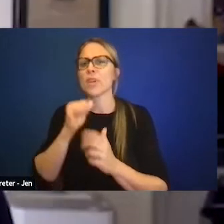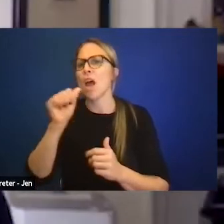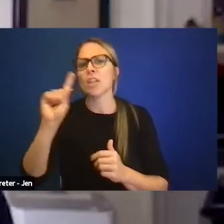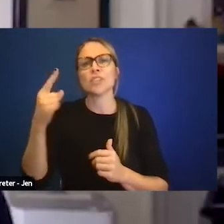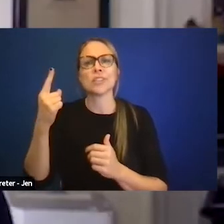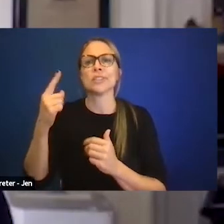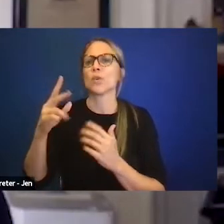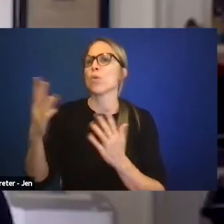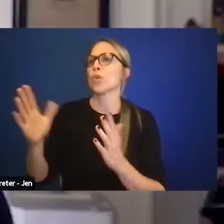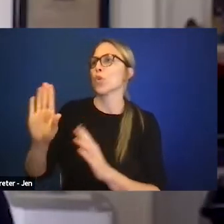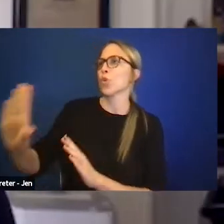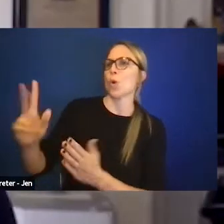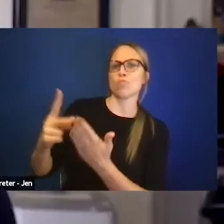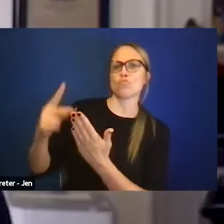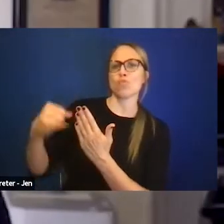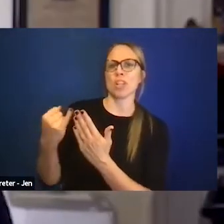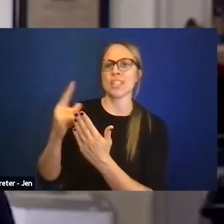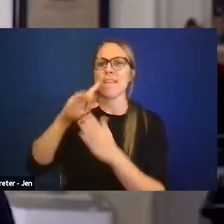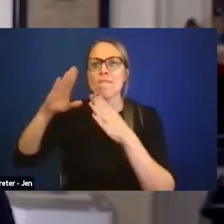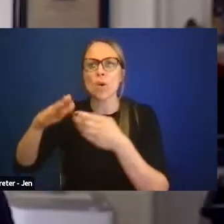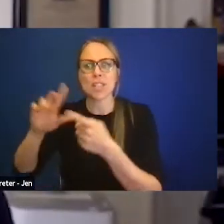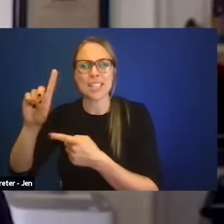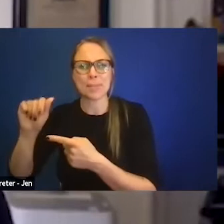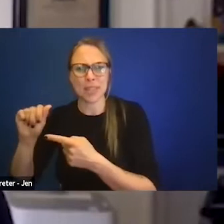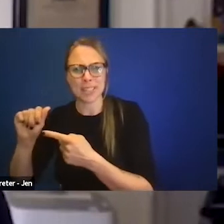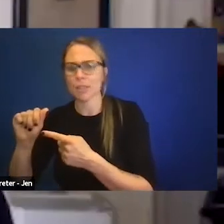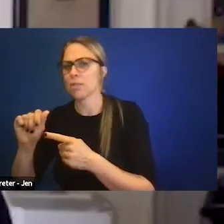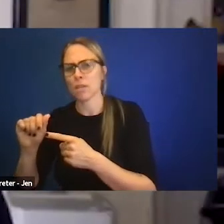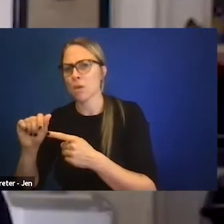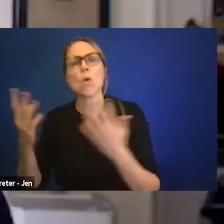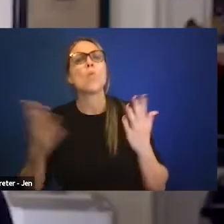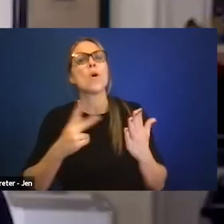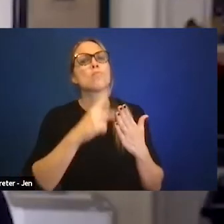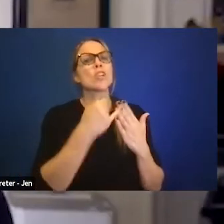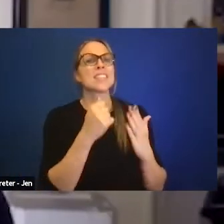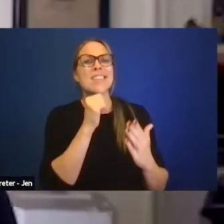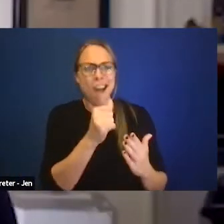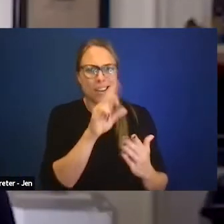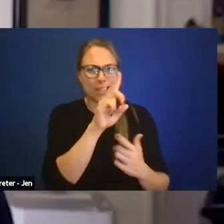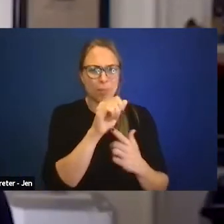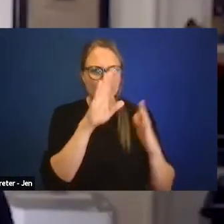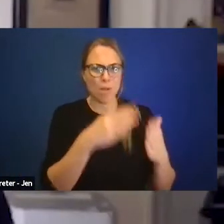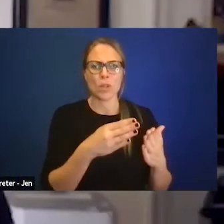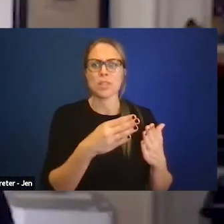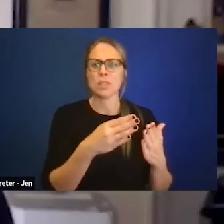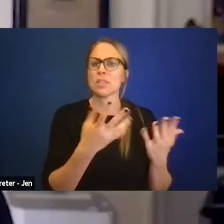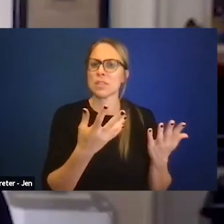that you're running that are disability focused, but the projects that you're running that are not disability focused. [Kathleen] Exactly.